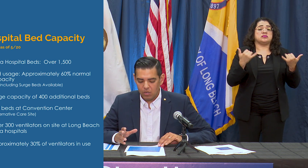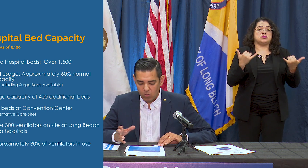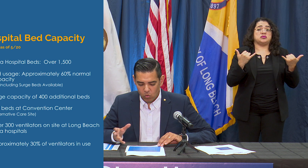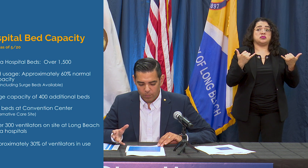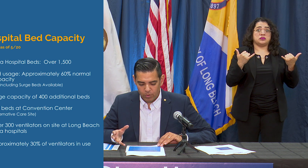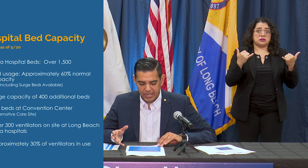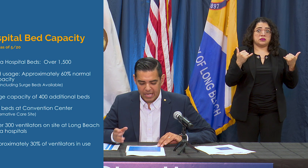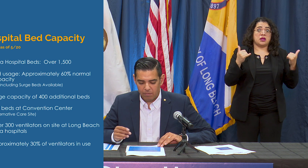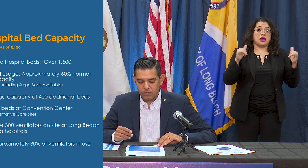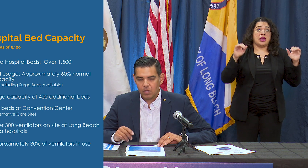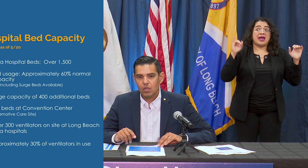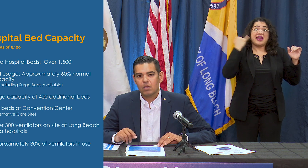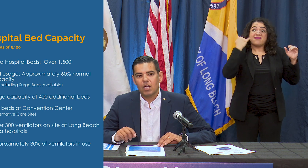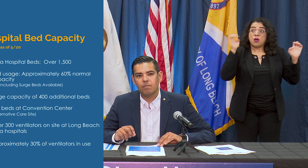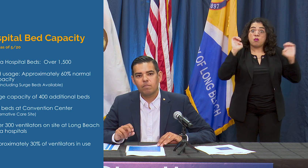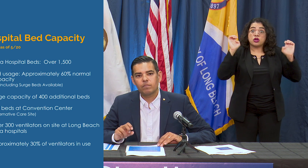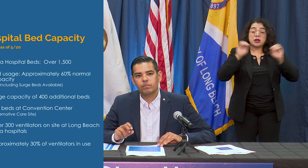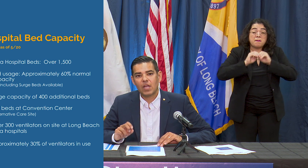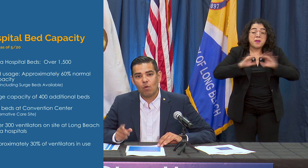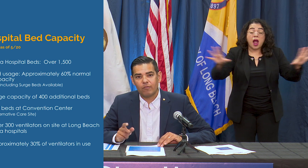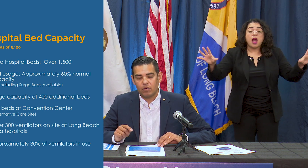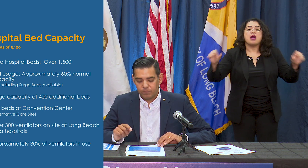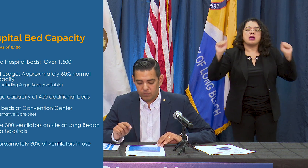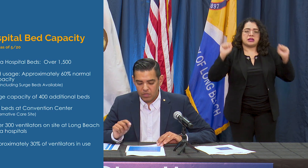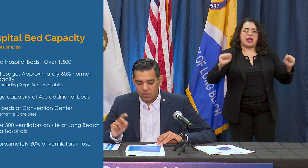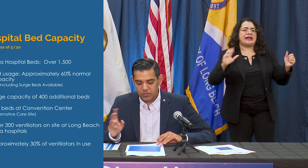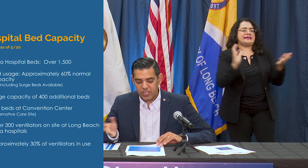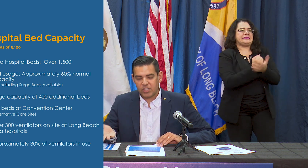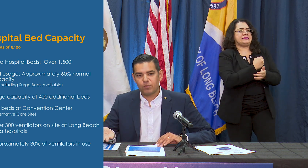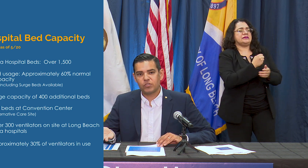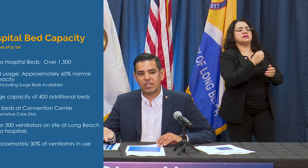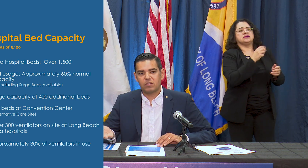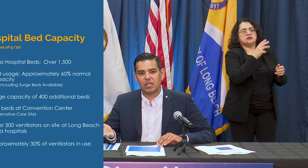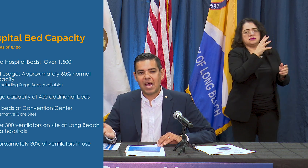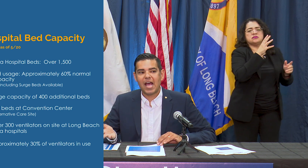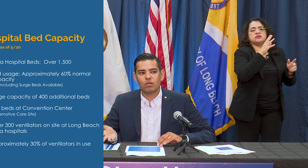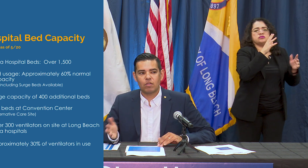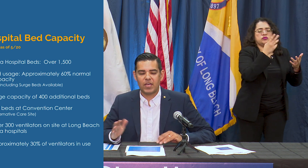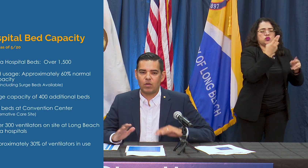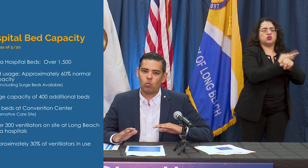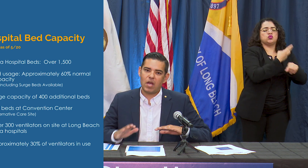breakout. However, the 60% is higher than it was the